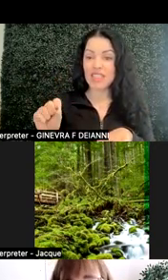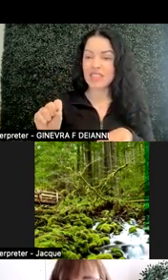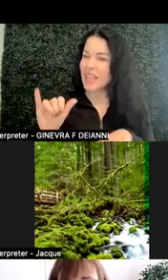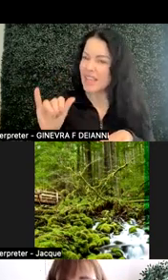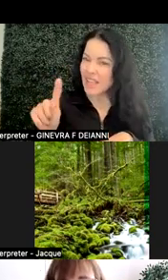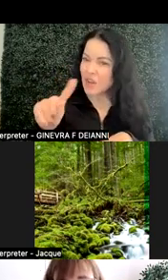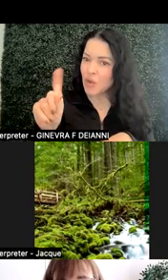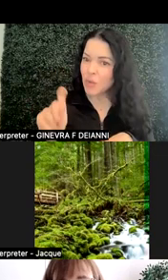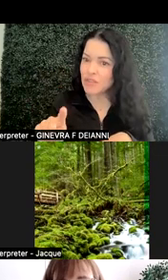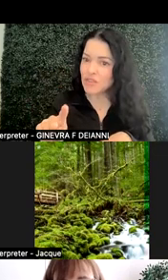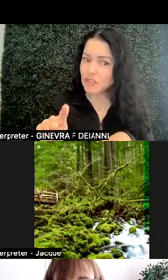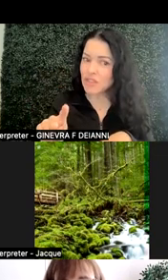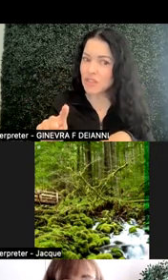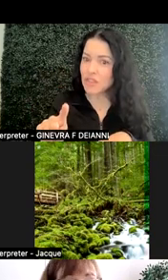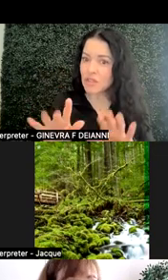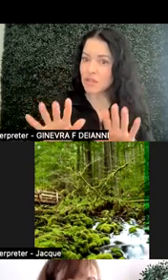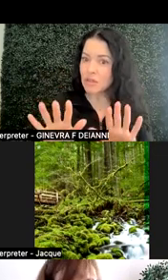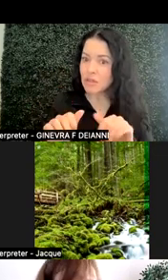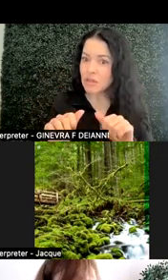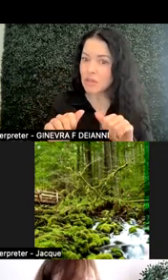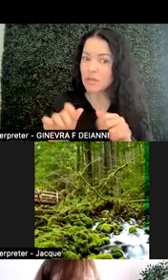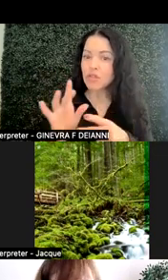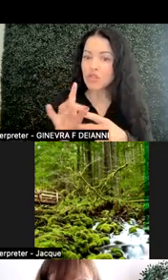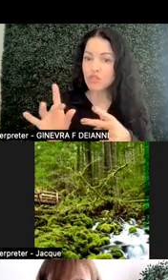Or maybe it's to everyone in the group. Choice and relevance are connected.